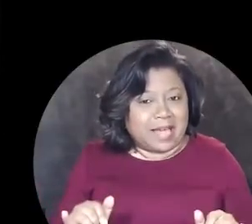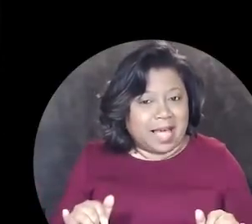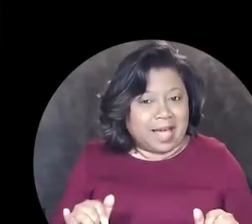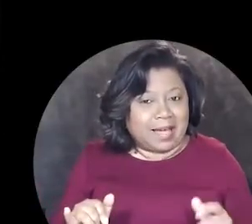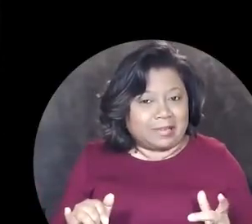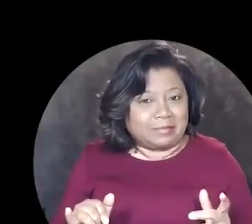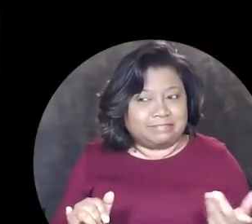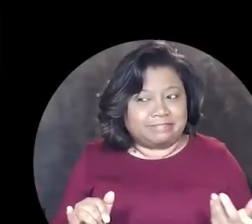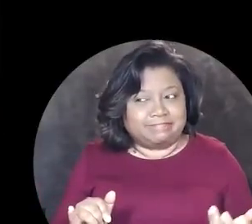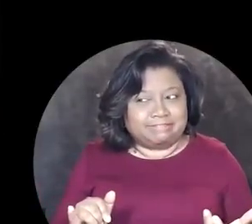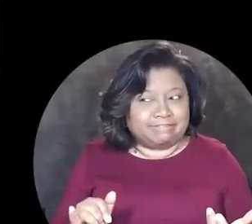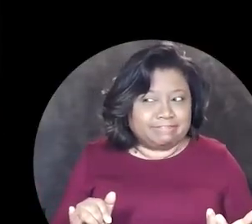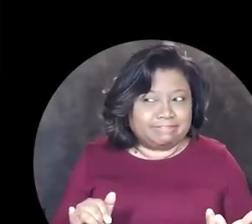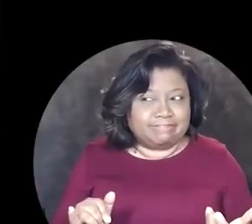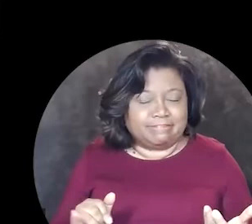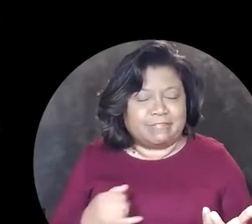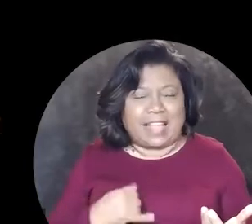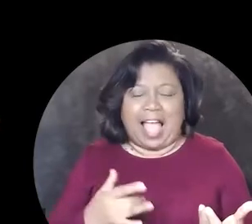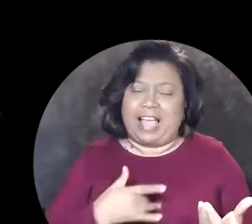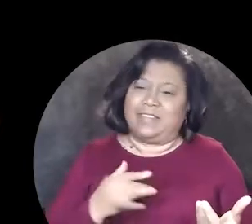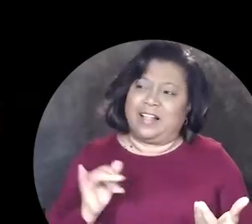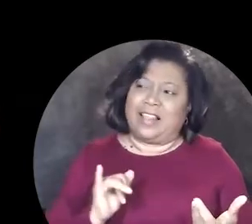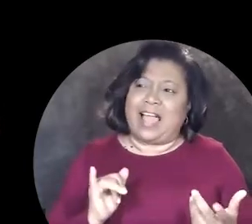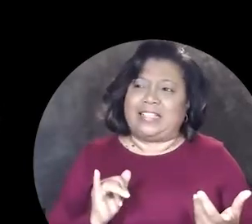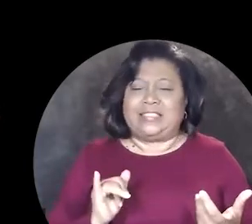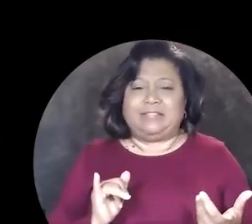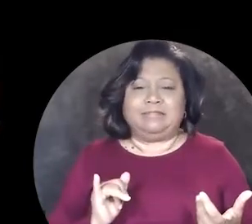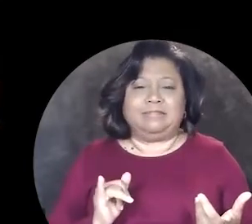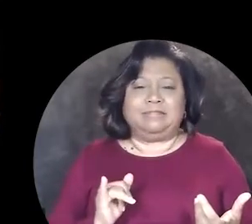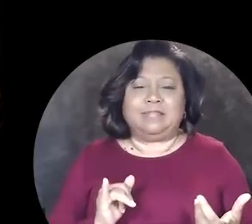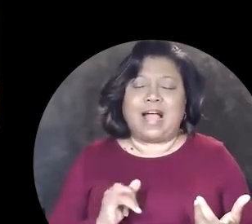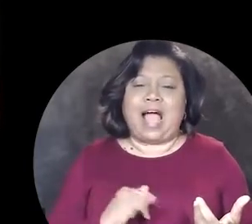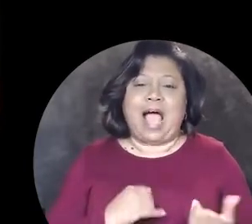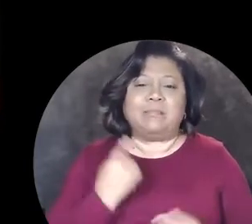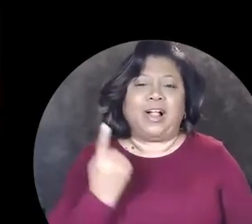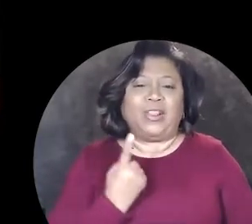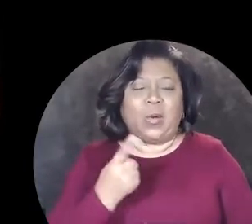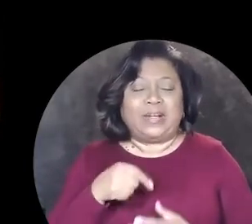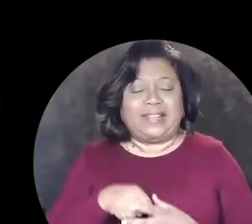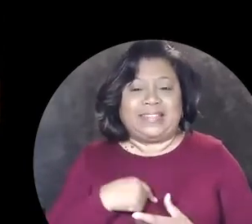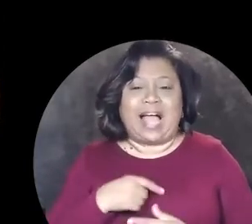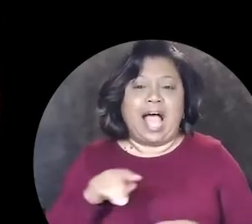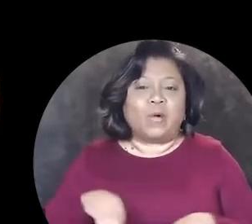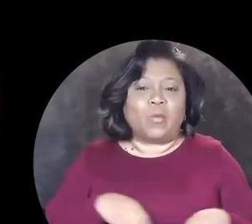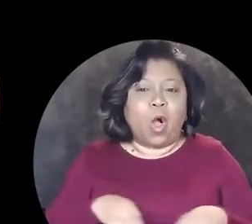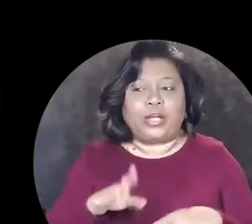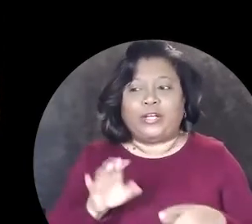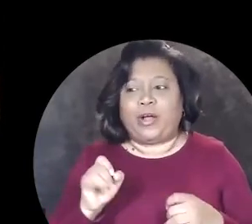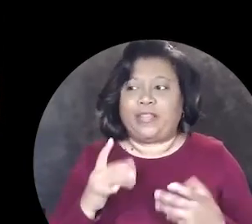they don't contradict each other but at the same time I just feel like I'm all alone in this